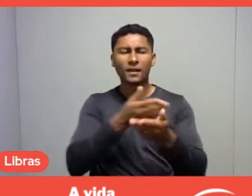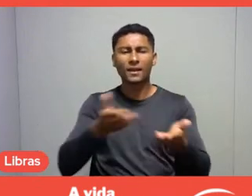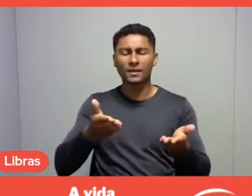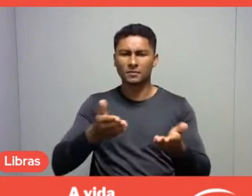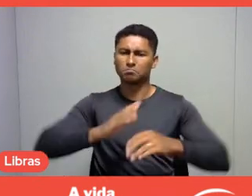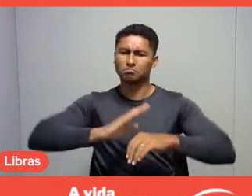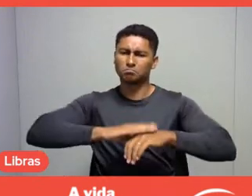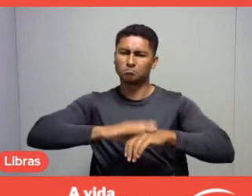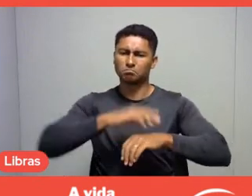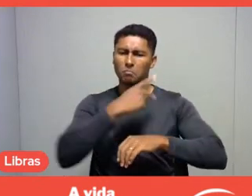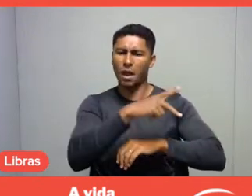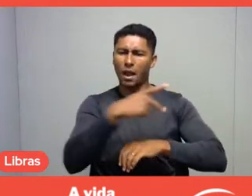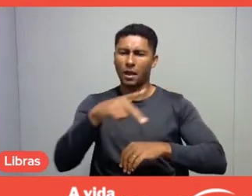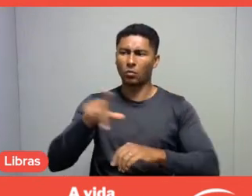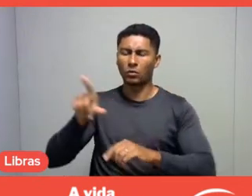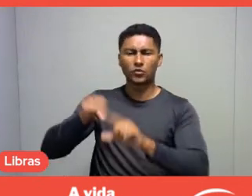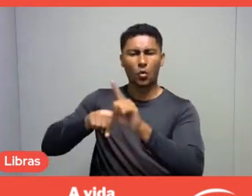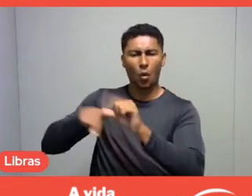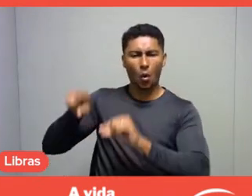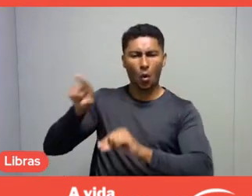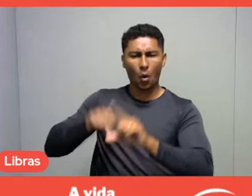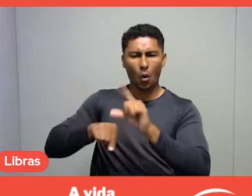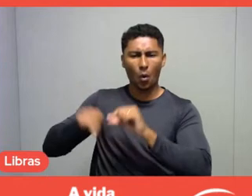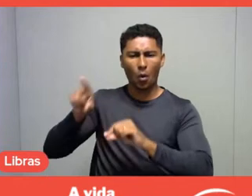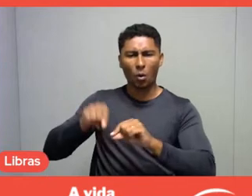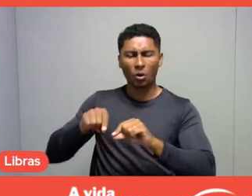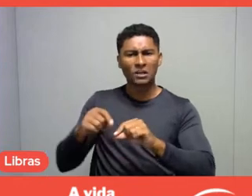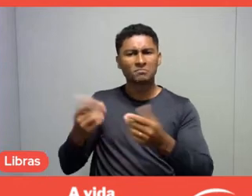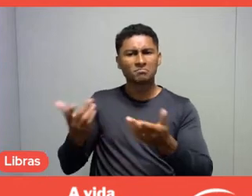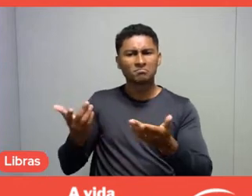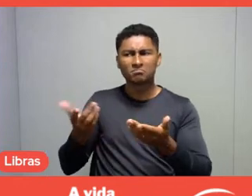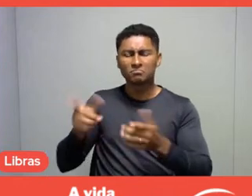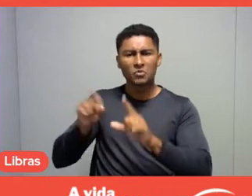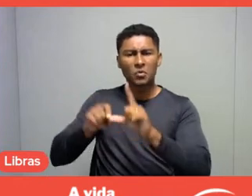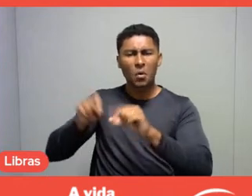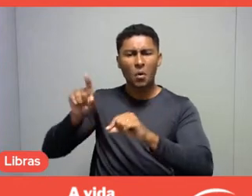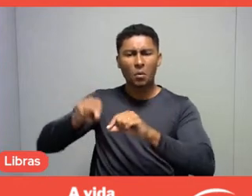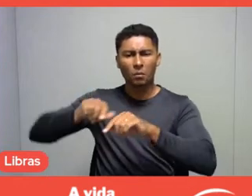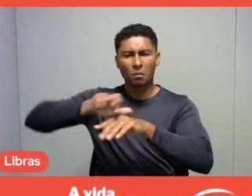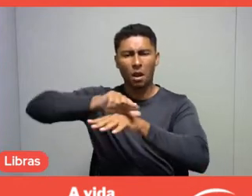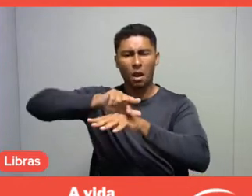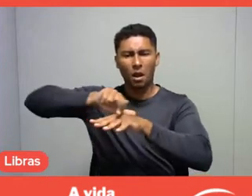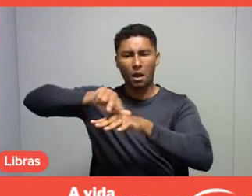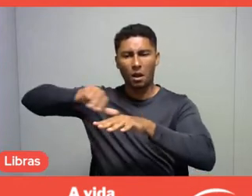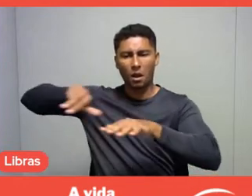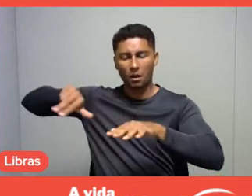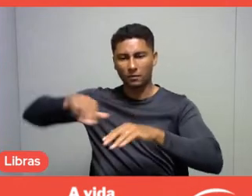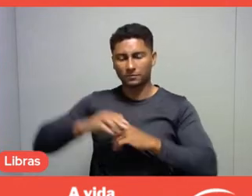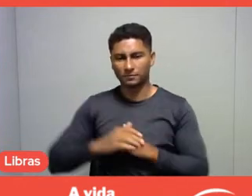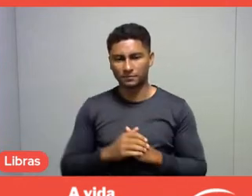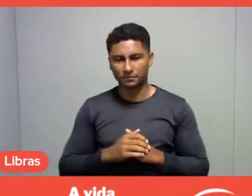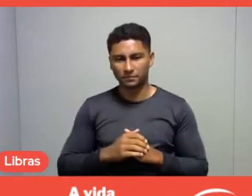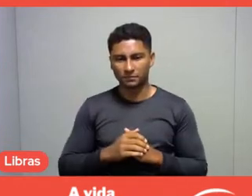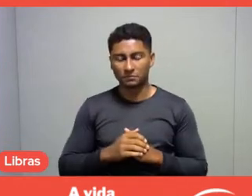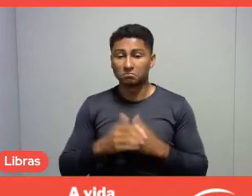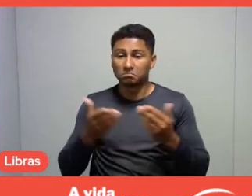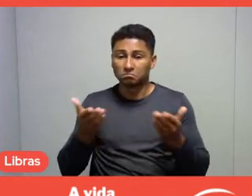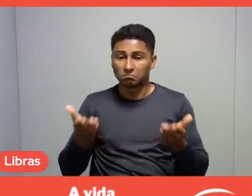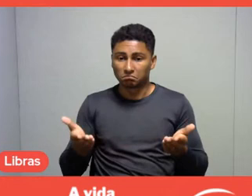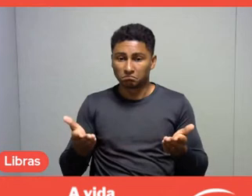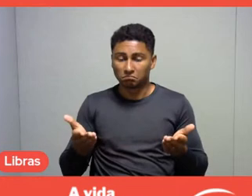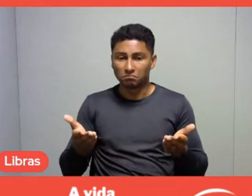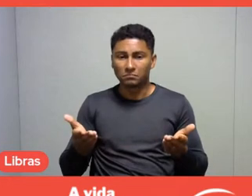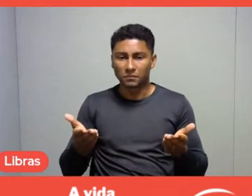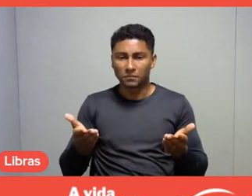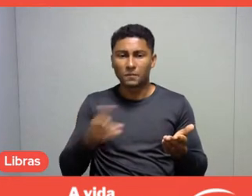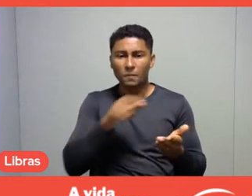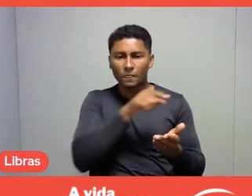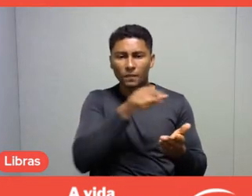diverse ones, a profusion of options and wants.